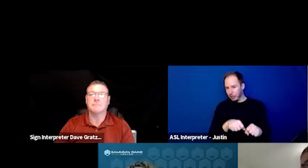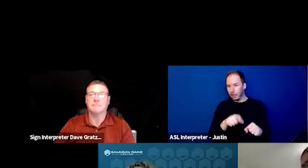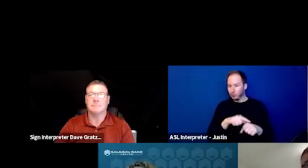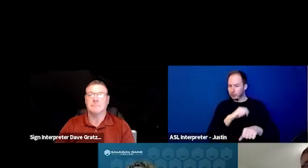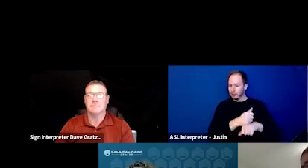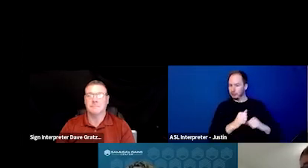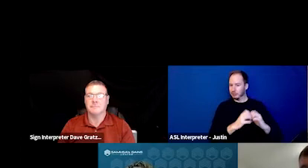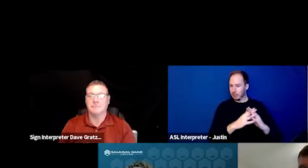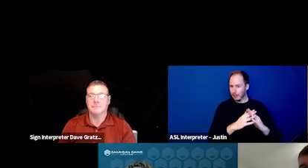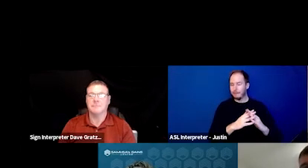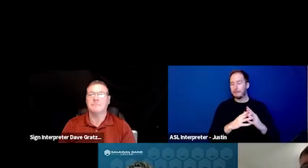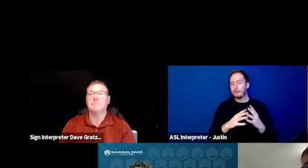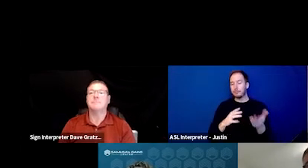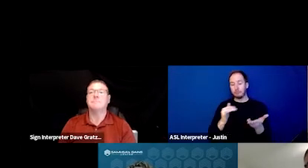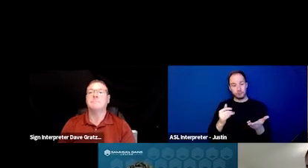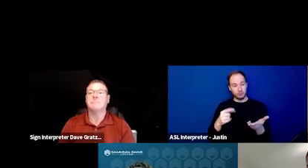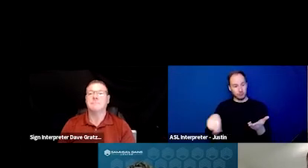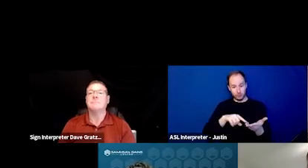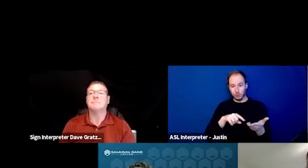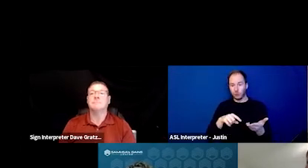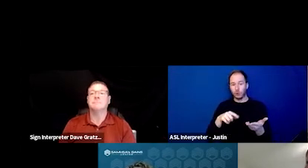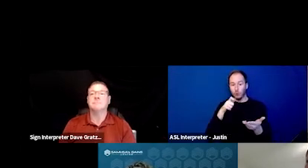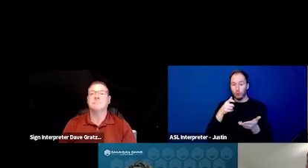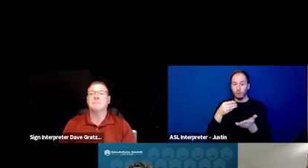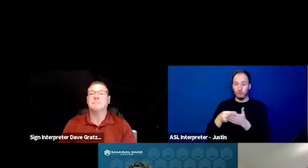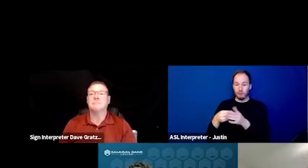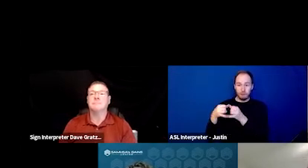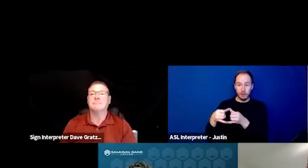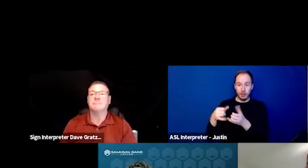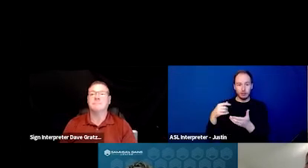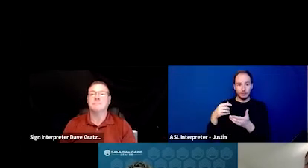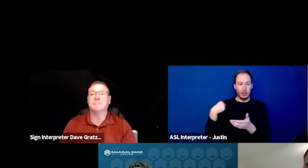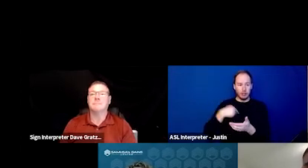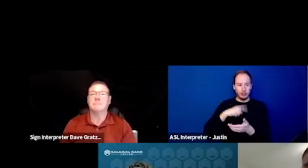And so, as you see here, we're funded by the State Department of Behavioral Health.